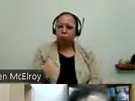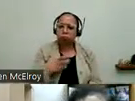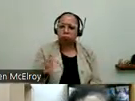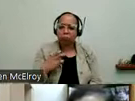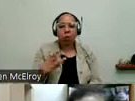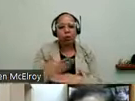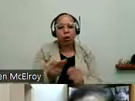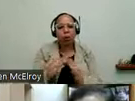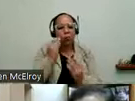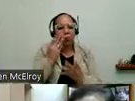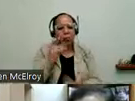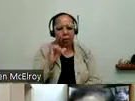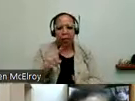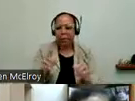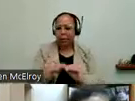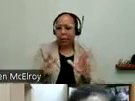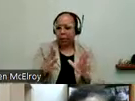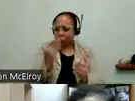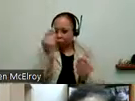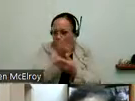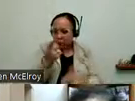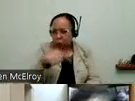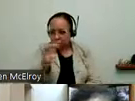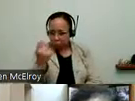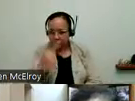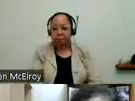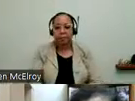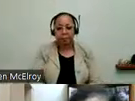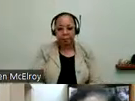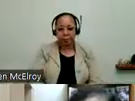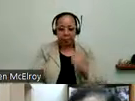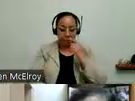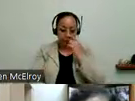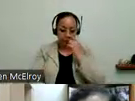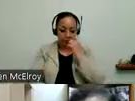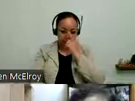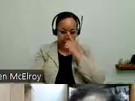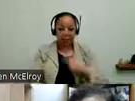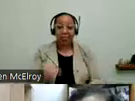want to clear that up for people. But it is actually one of the very first